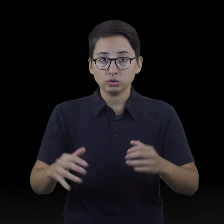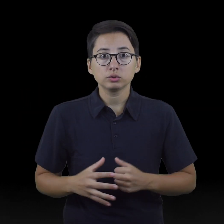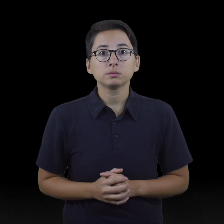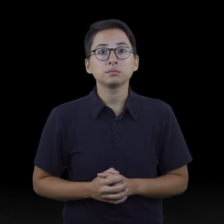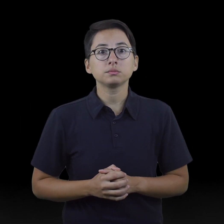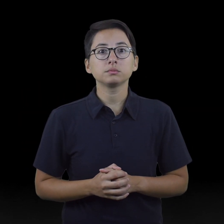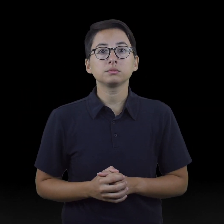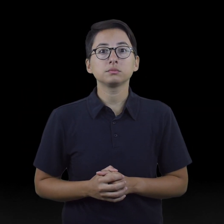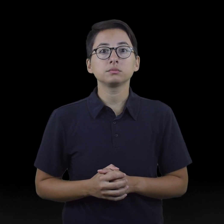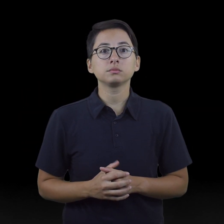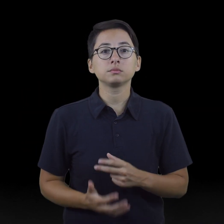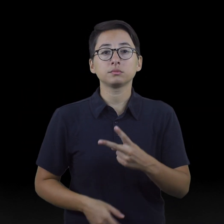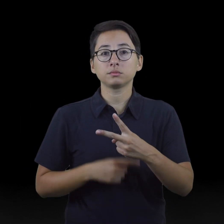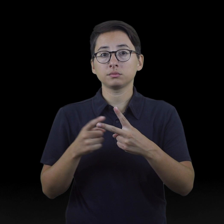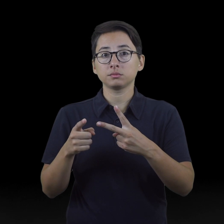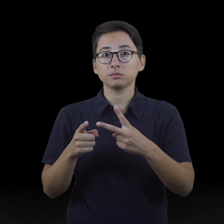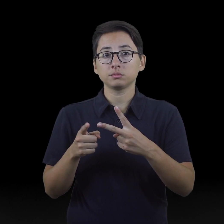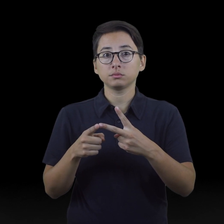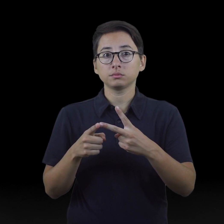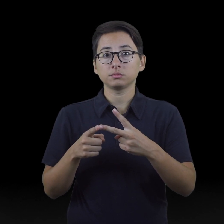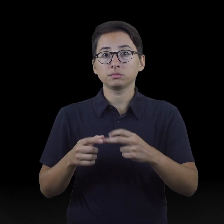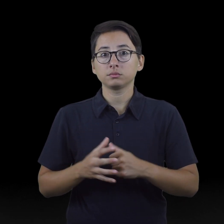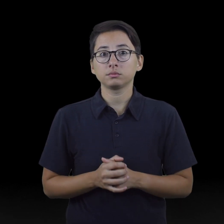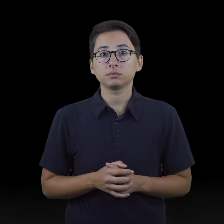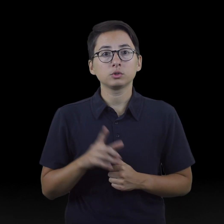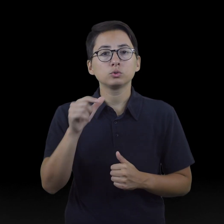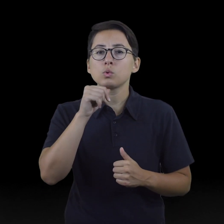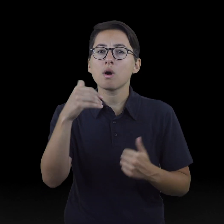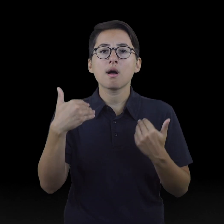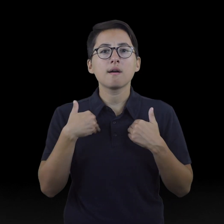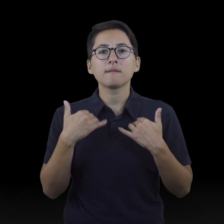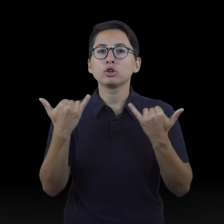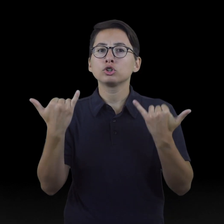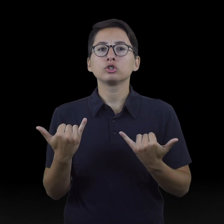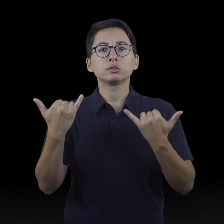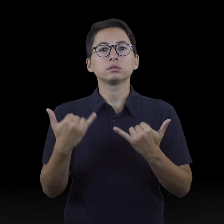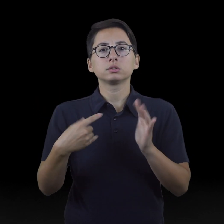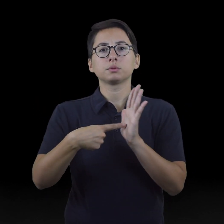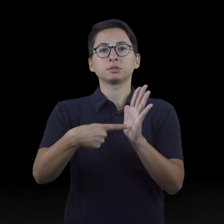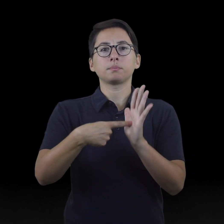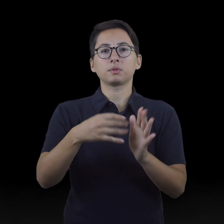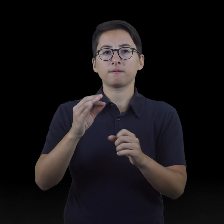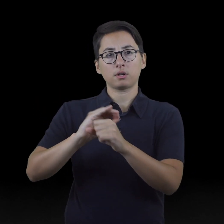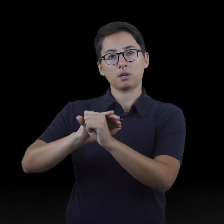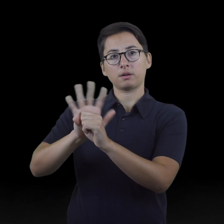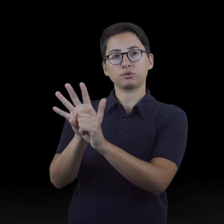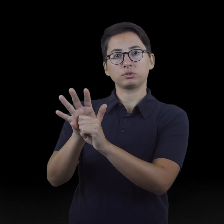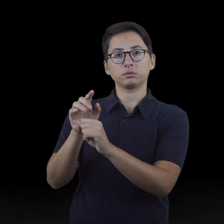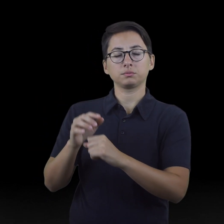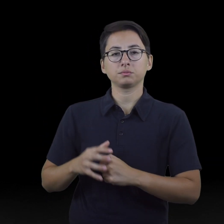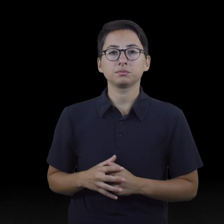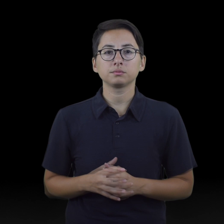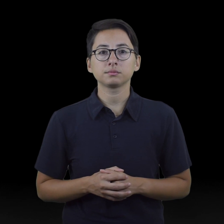● They do not currently have any symptoms of COVID-19.